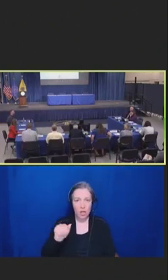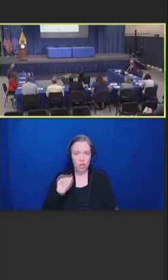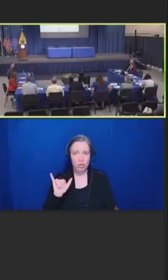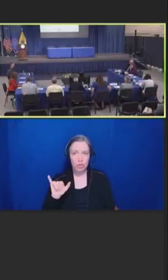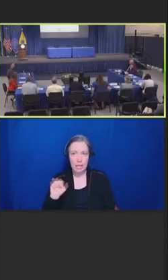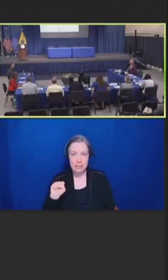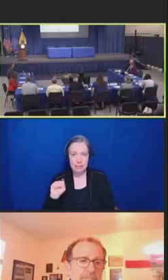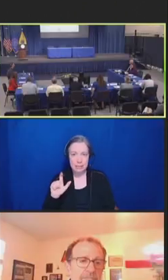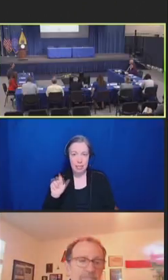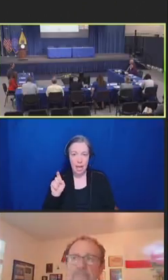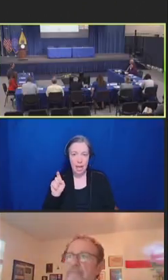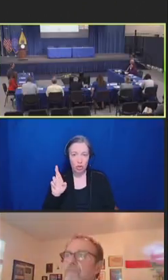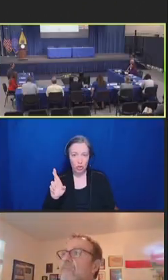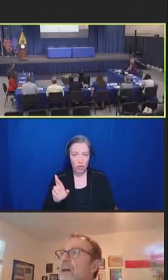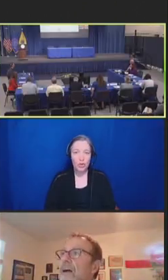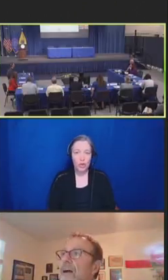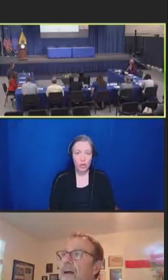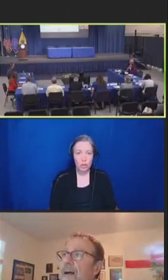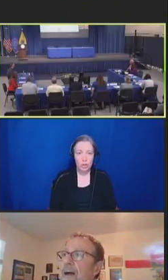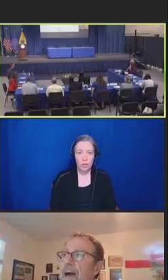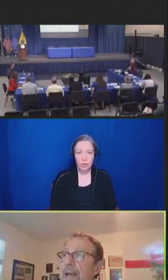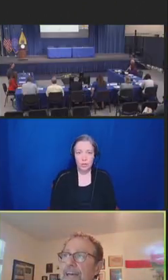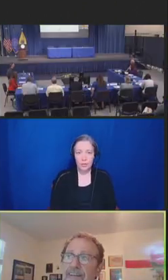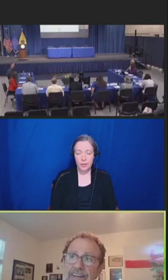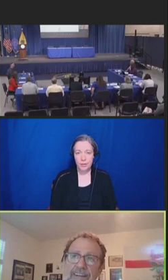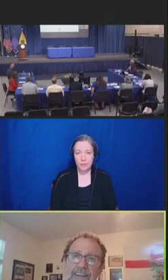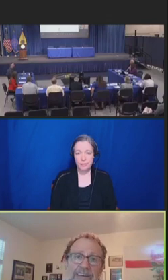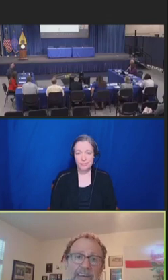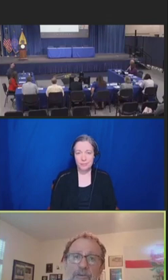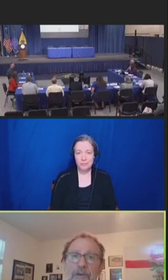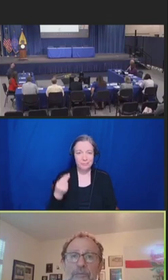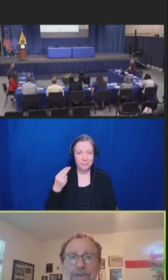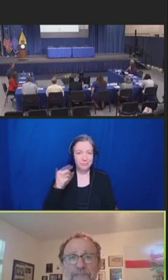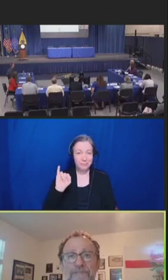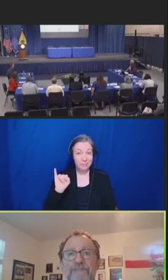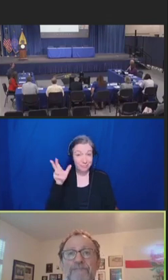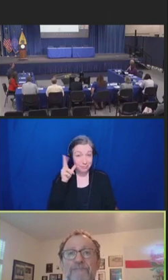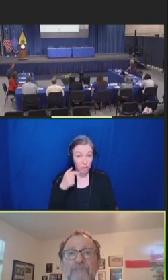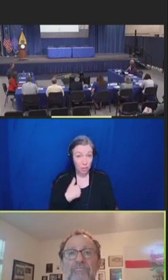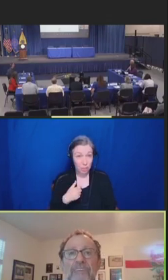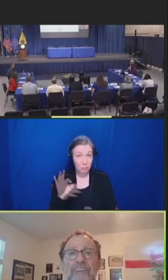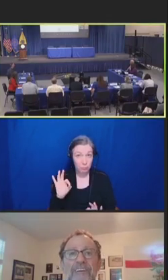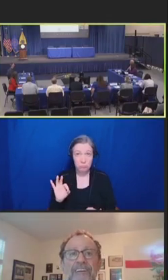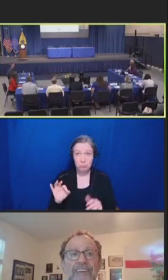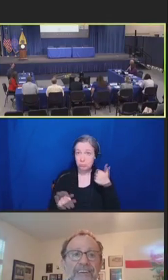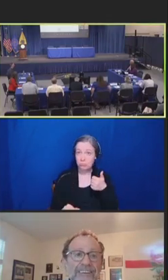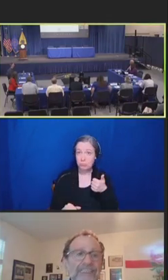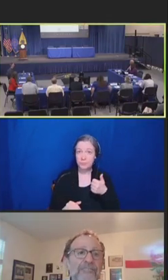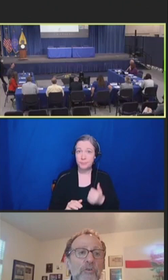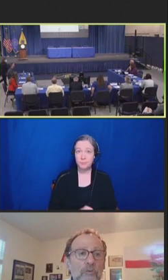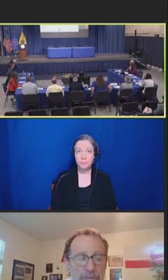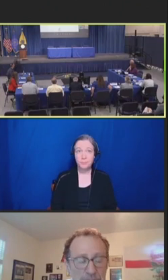Jay Slater: Hi, can you hear me? Robert Hopkins, Jr.: You're loud and clear, sir.